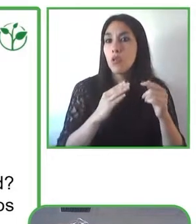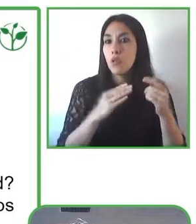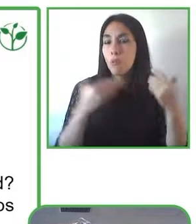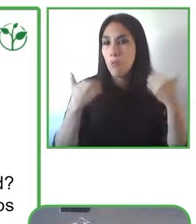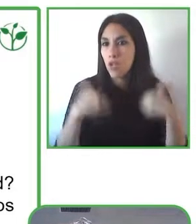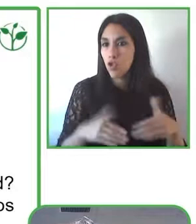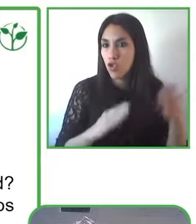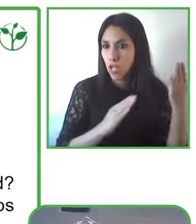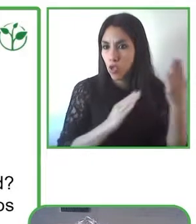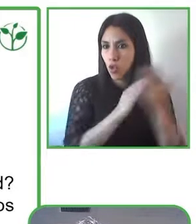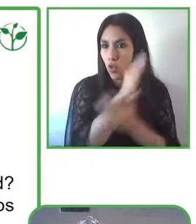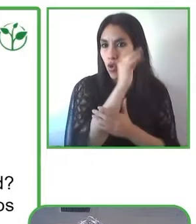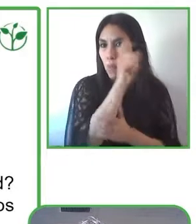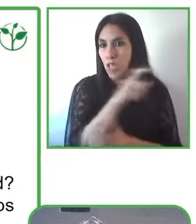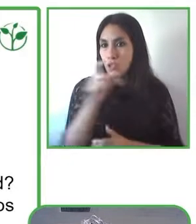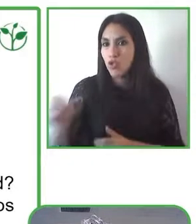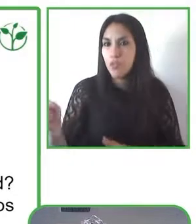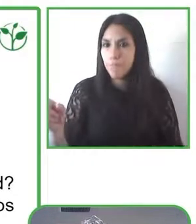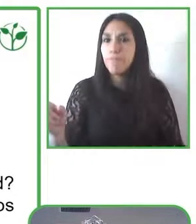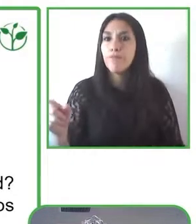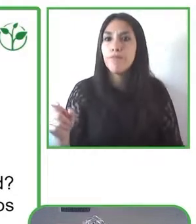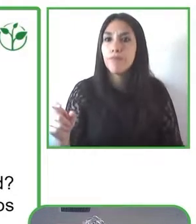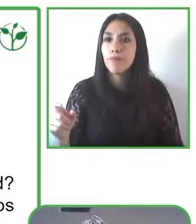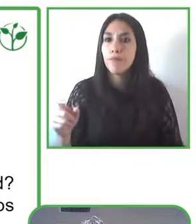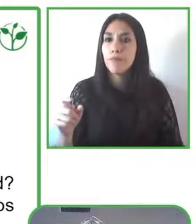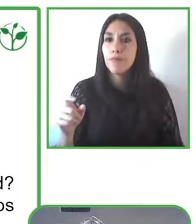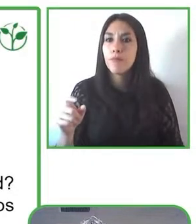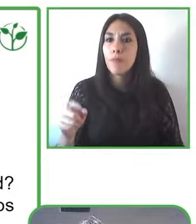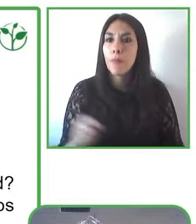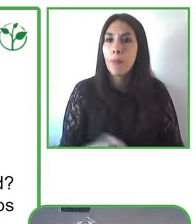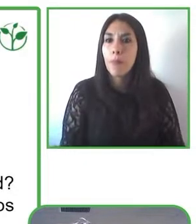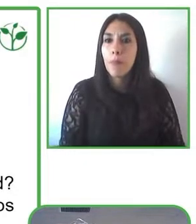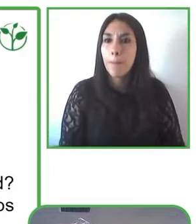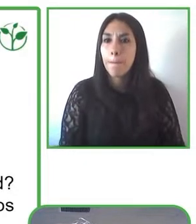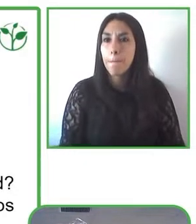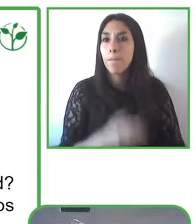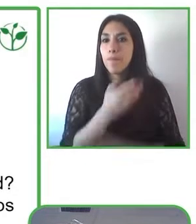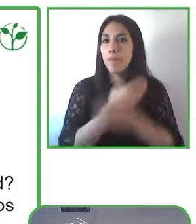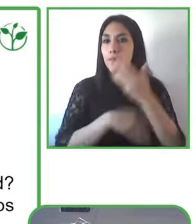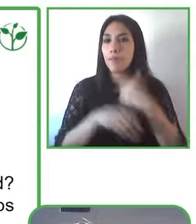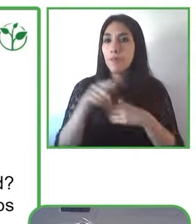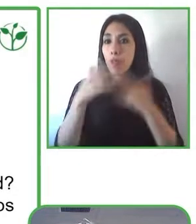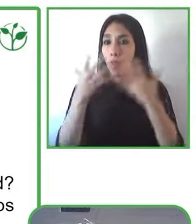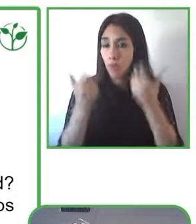are the main concepts of disability that are part of the international convention of people